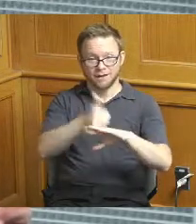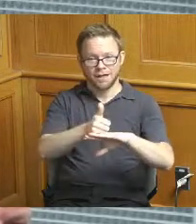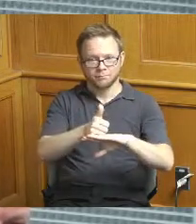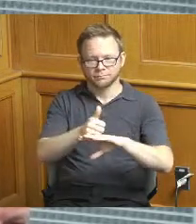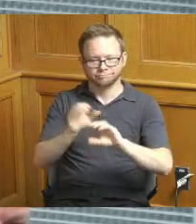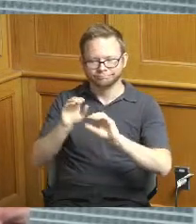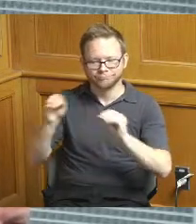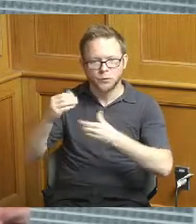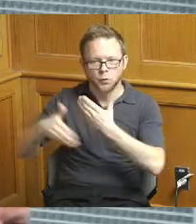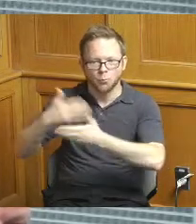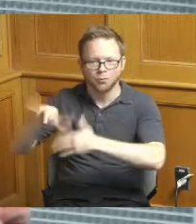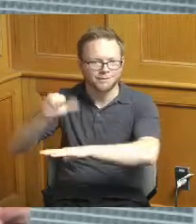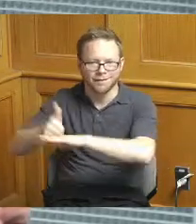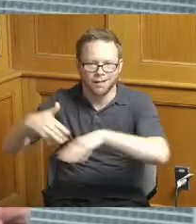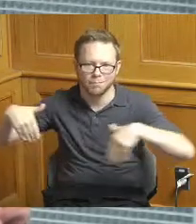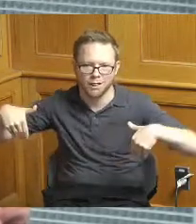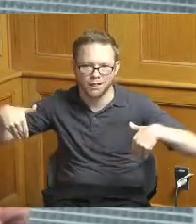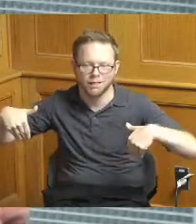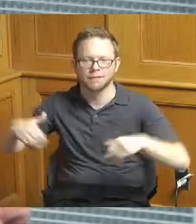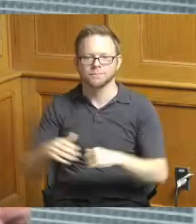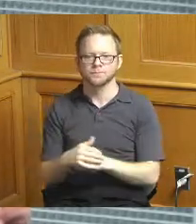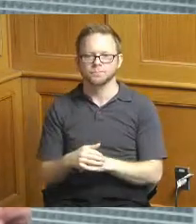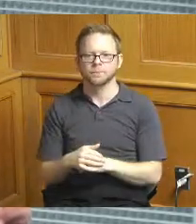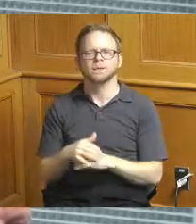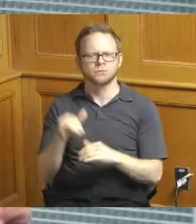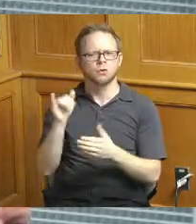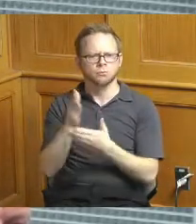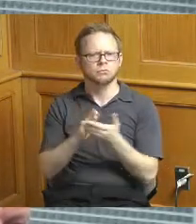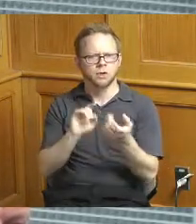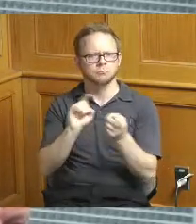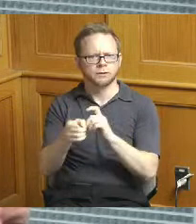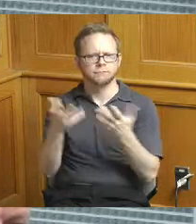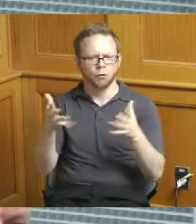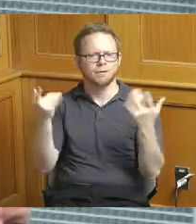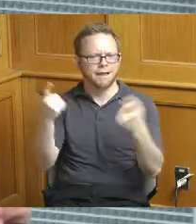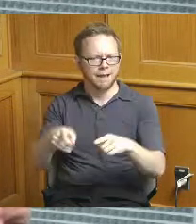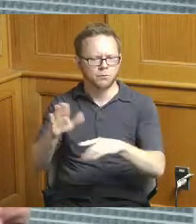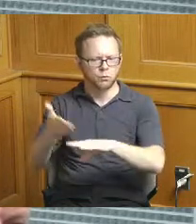prior so there is some changes that have occurred that will help improve that process so